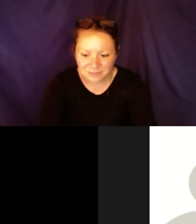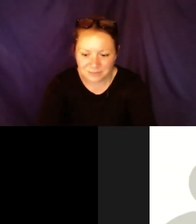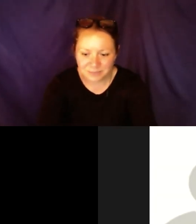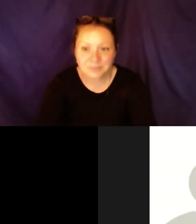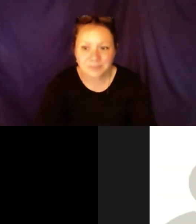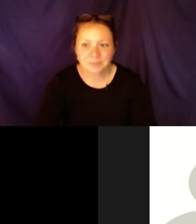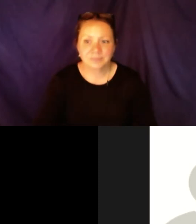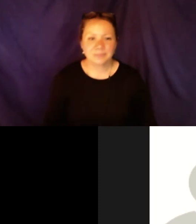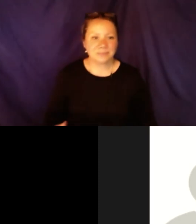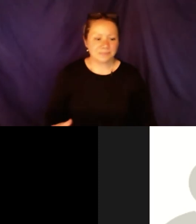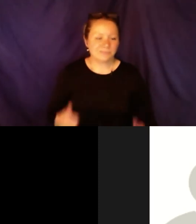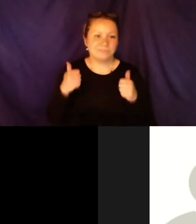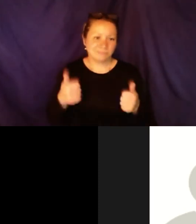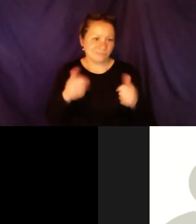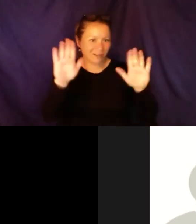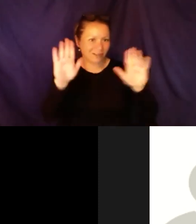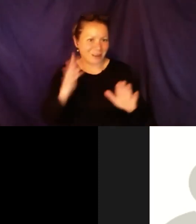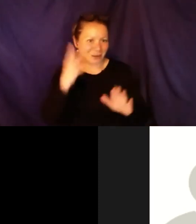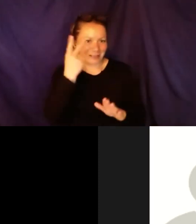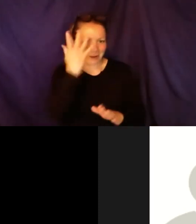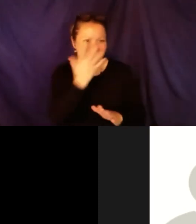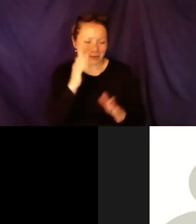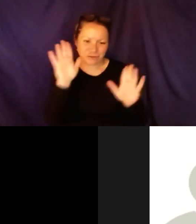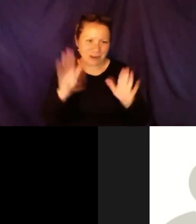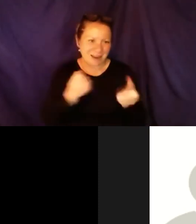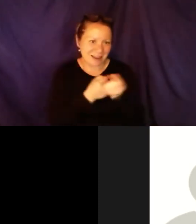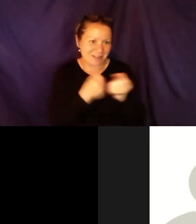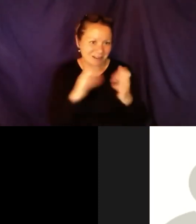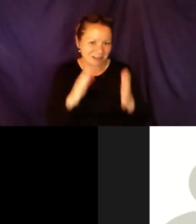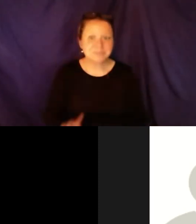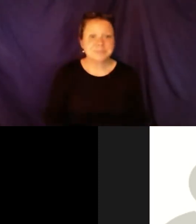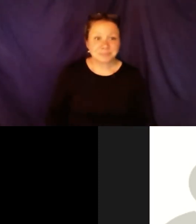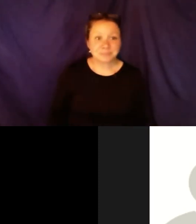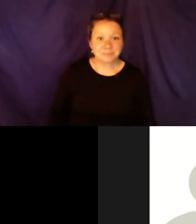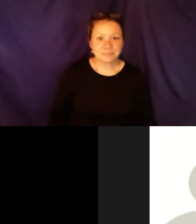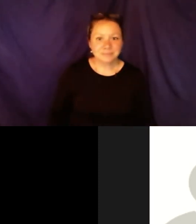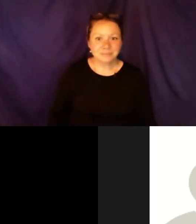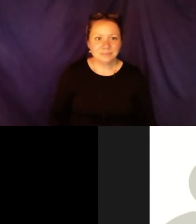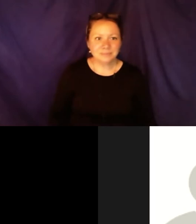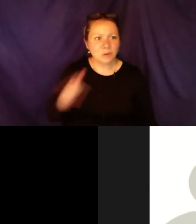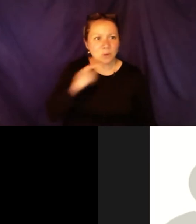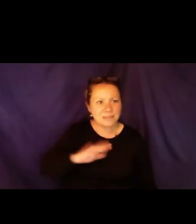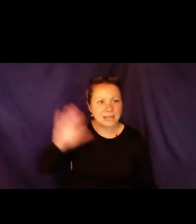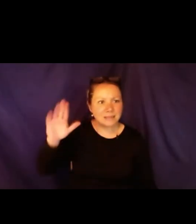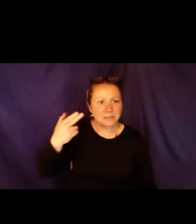now. Sefakor: OK. That's Hannah. Thank you so much for sharing that, Hannah. You are a great